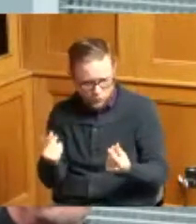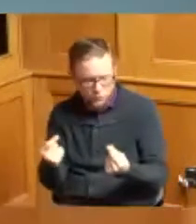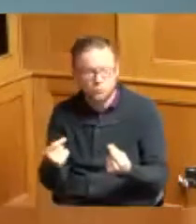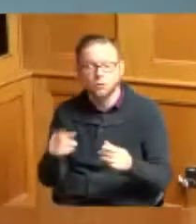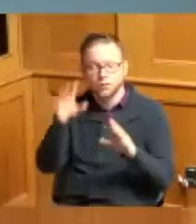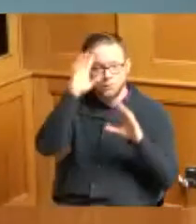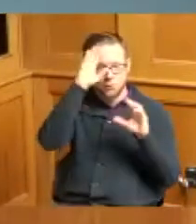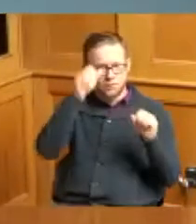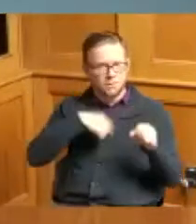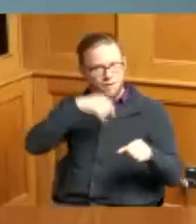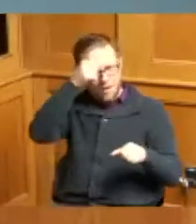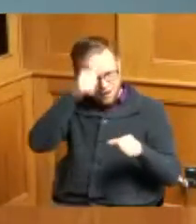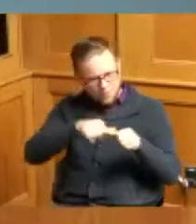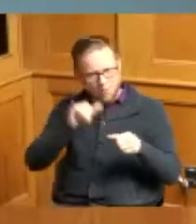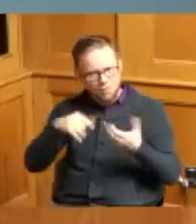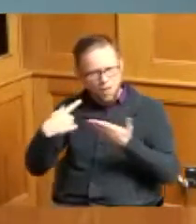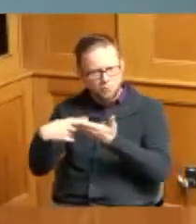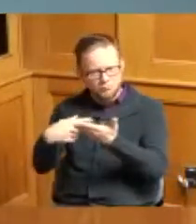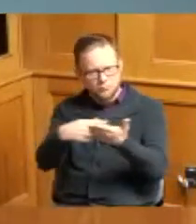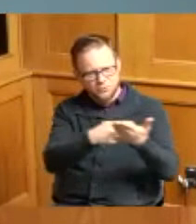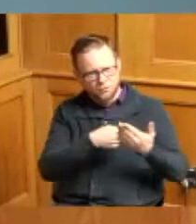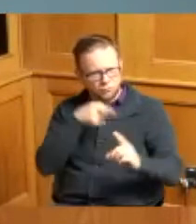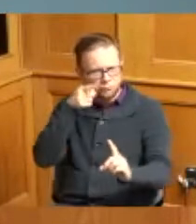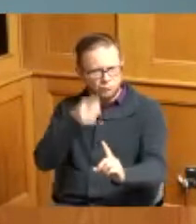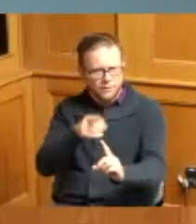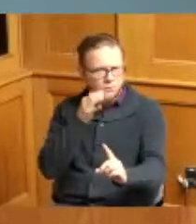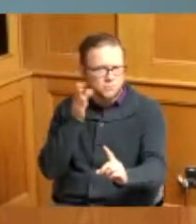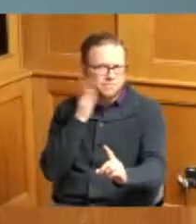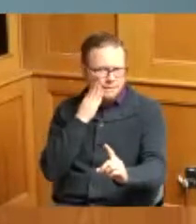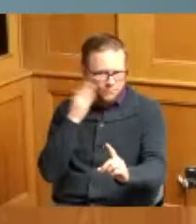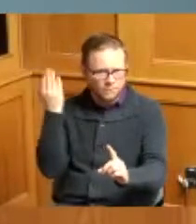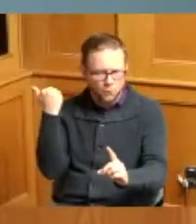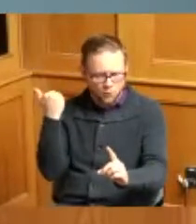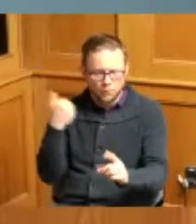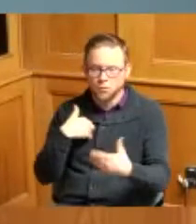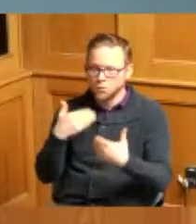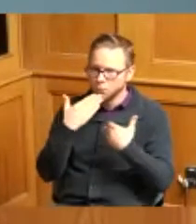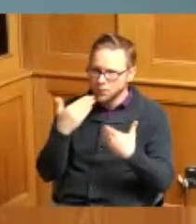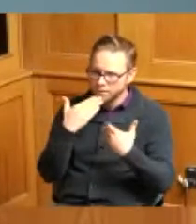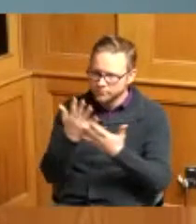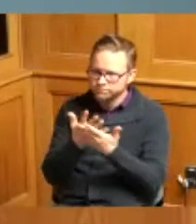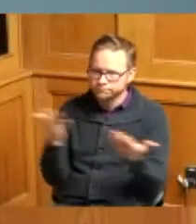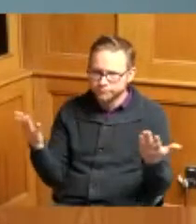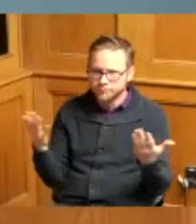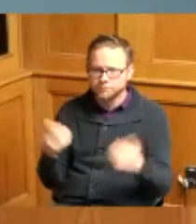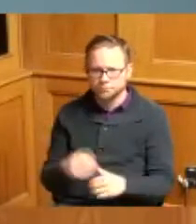about the bees when you guys were here before so okay well thank you very much I will appreciate